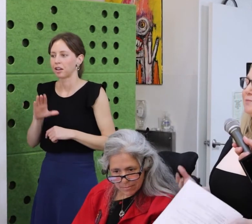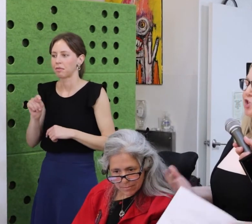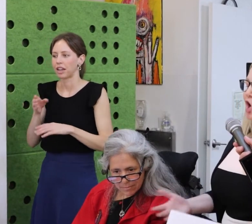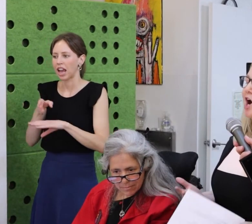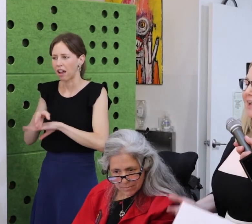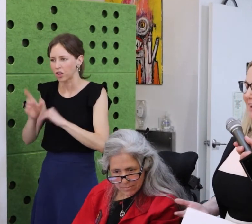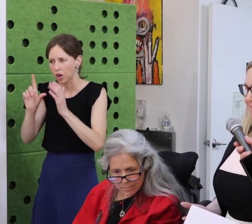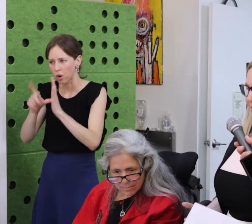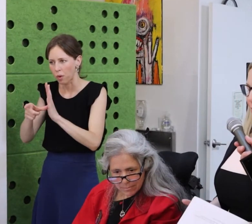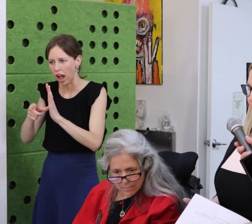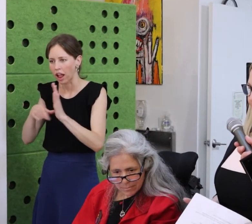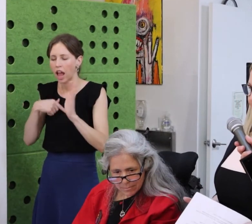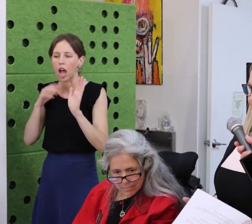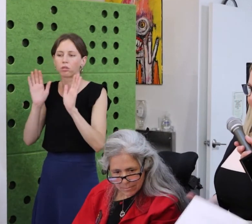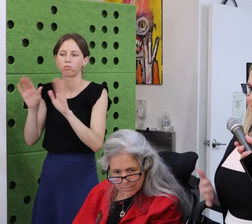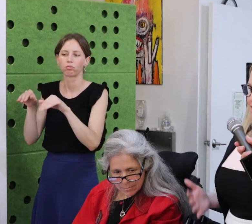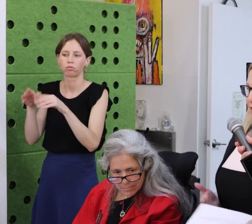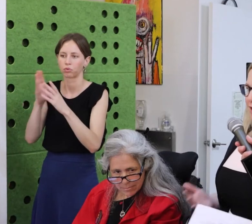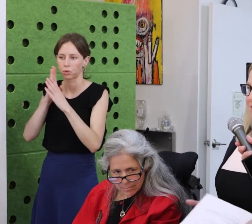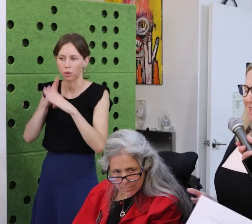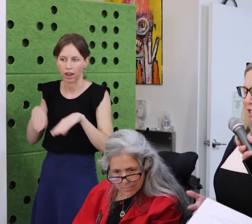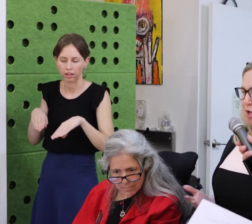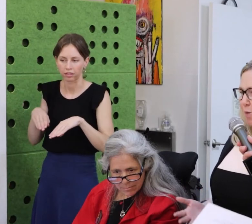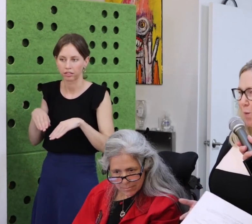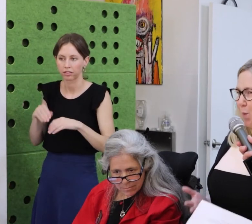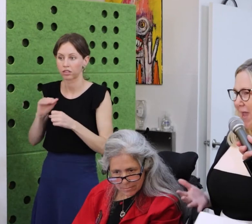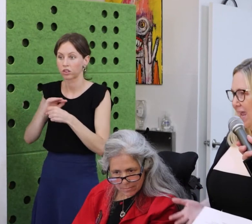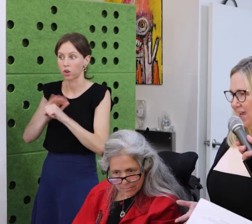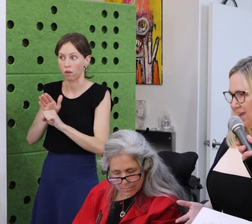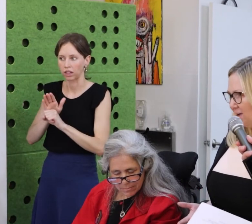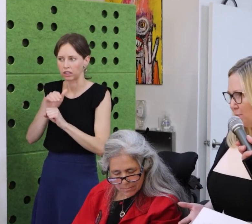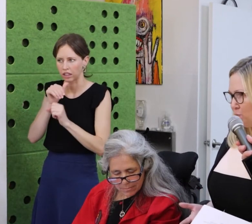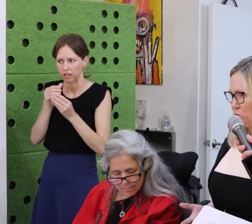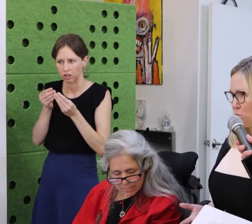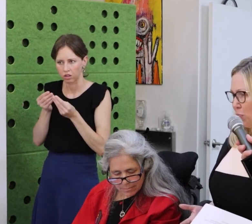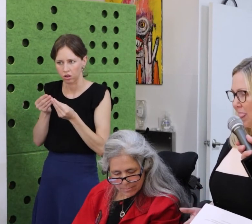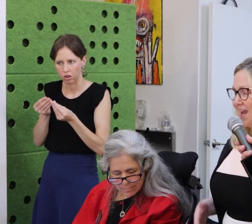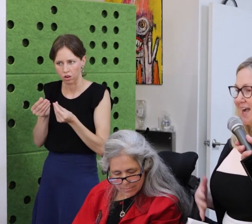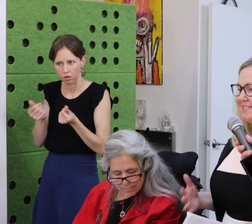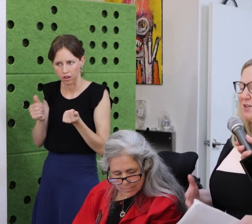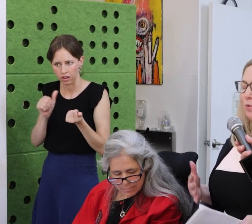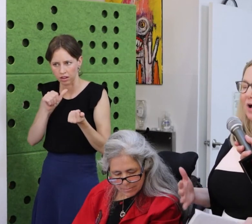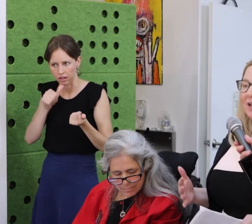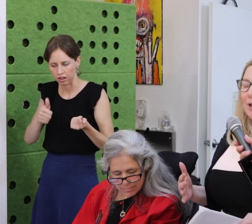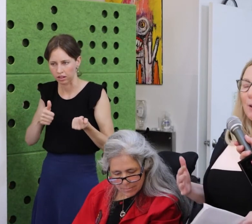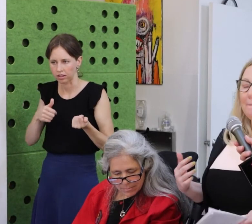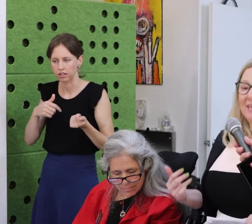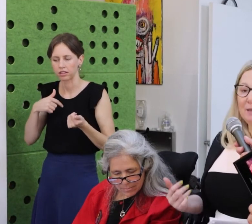with CCDC.